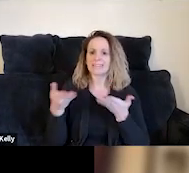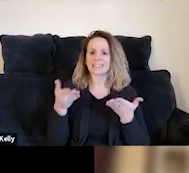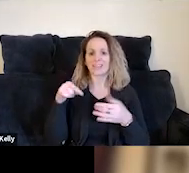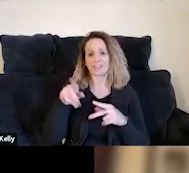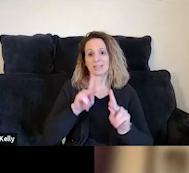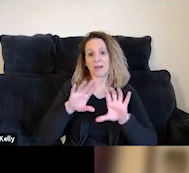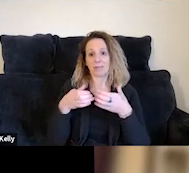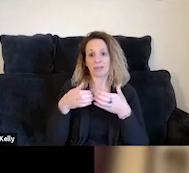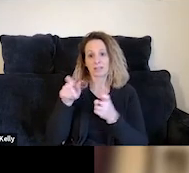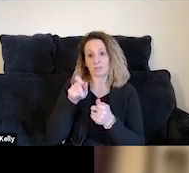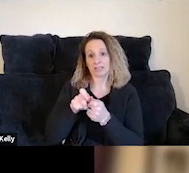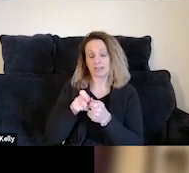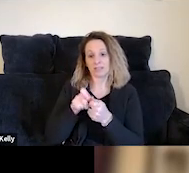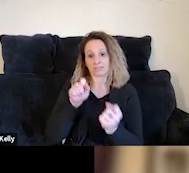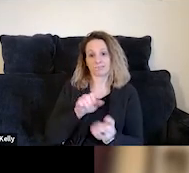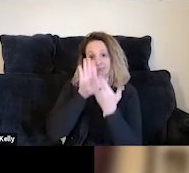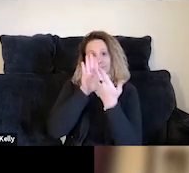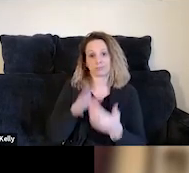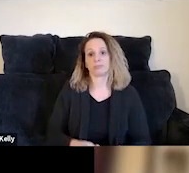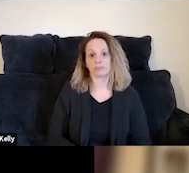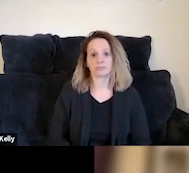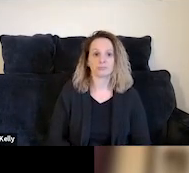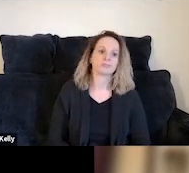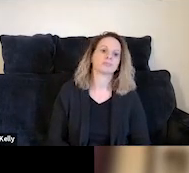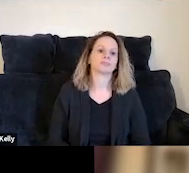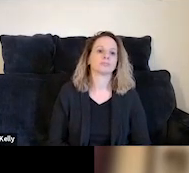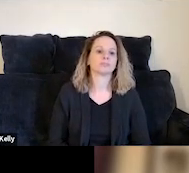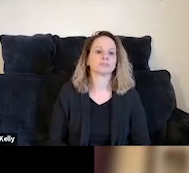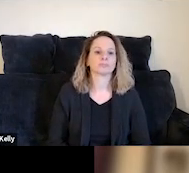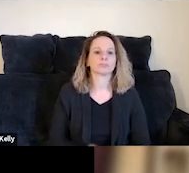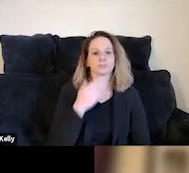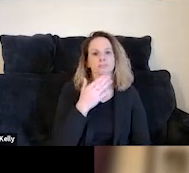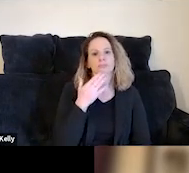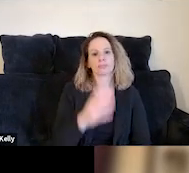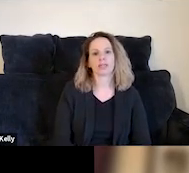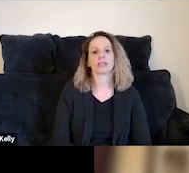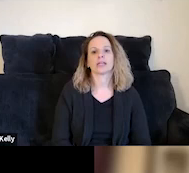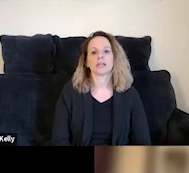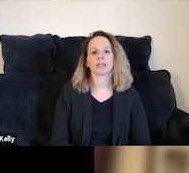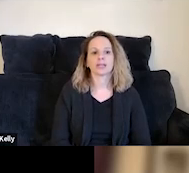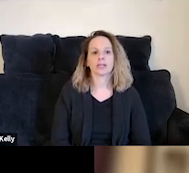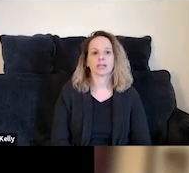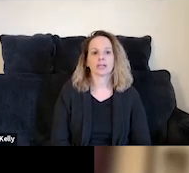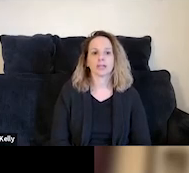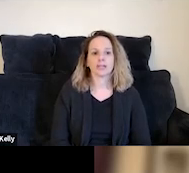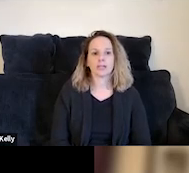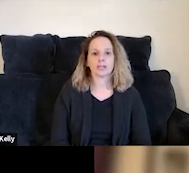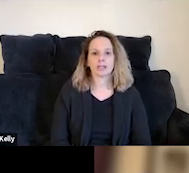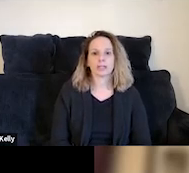specifically in what they face. Thank you, Kyle. Do we have control over the slides?